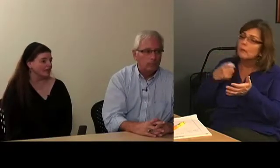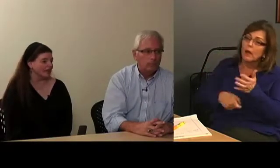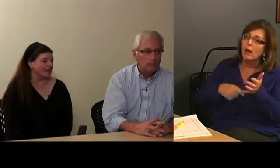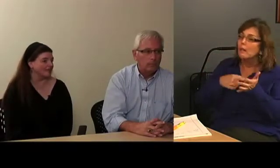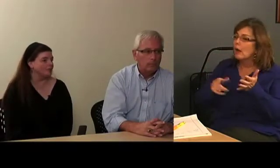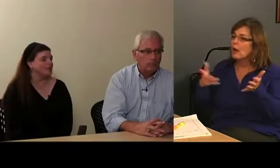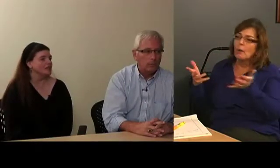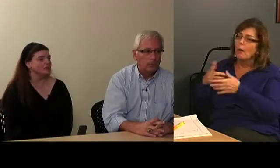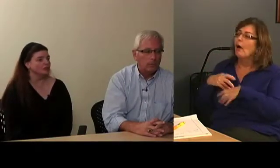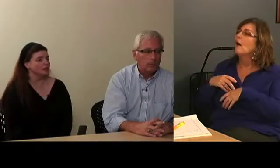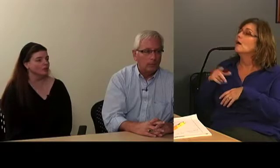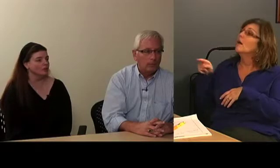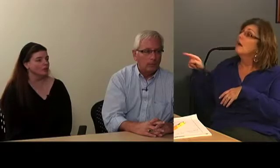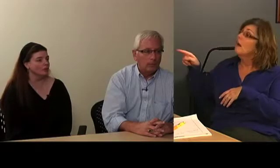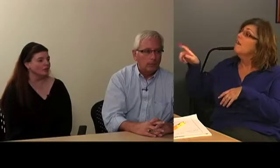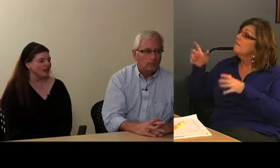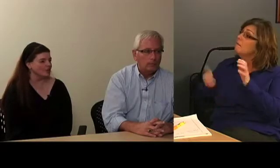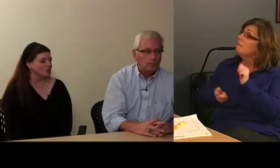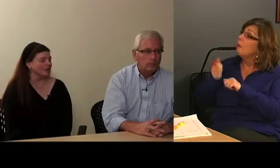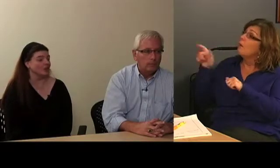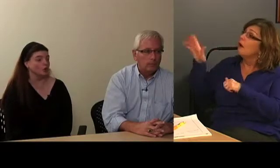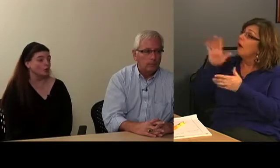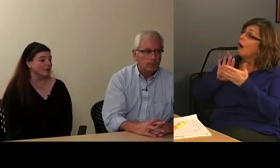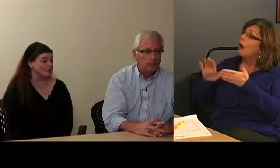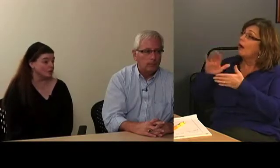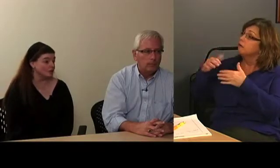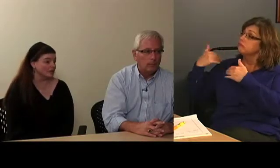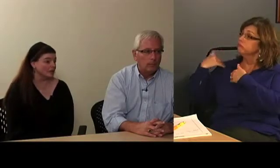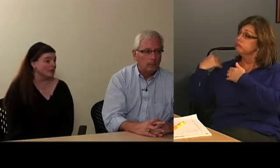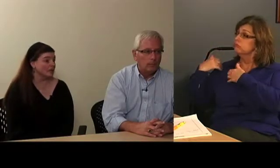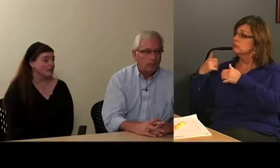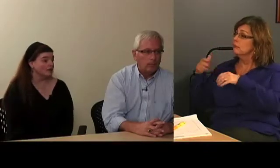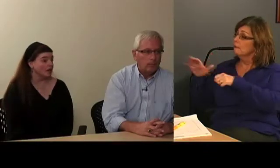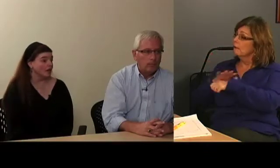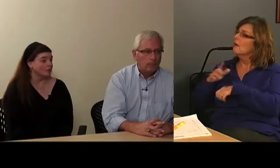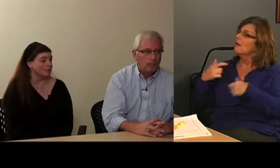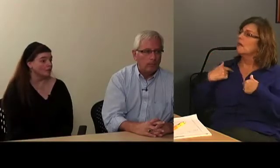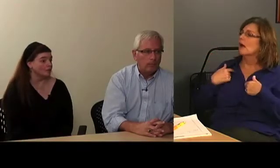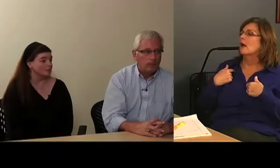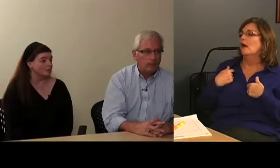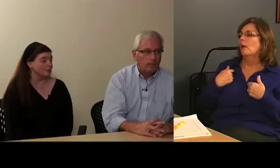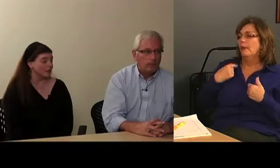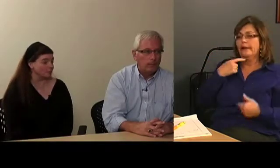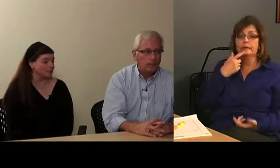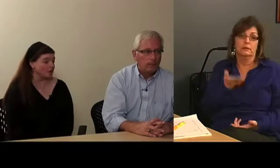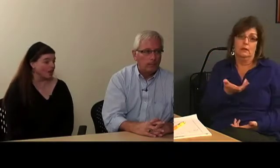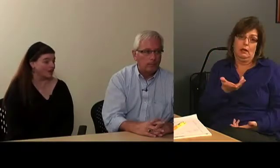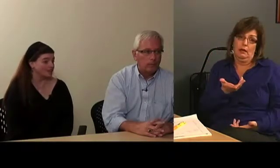And tried to get them to provide interpreting and who is usually responsible for the cost,